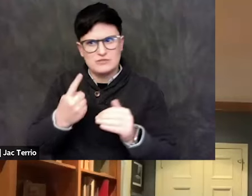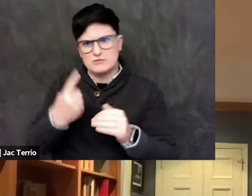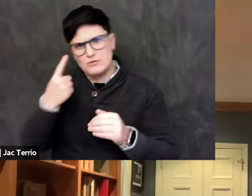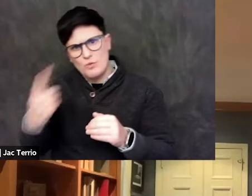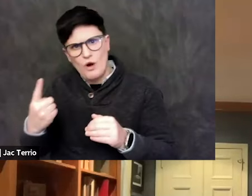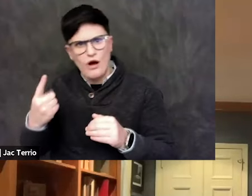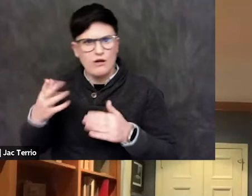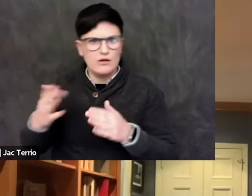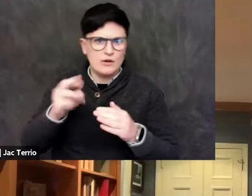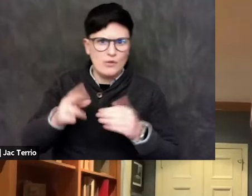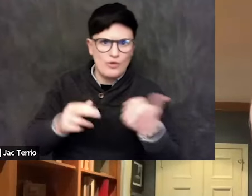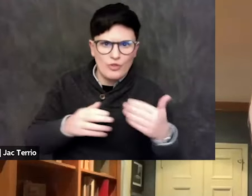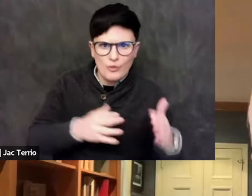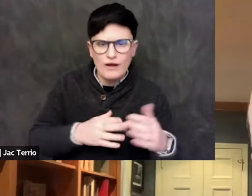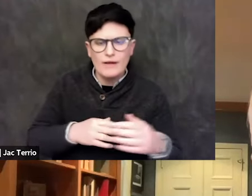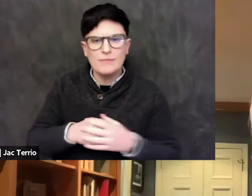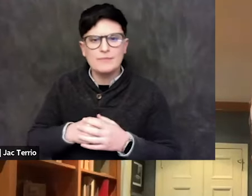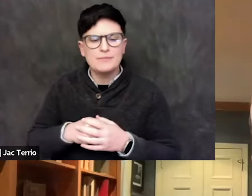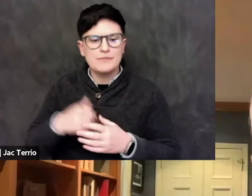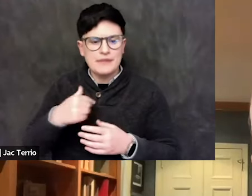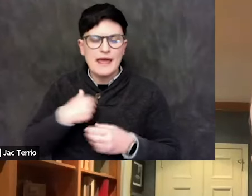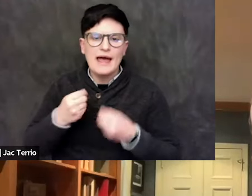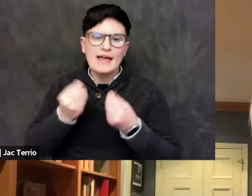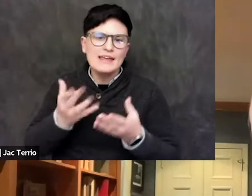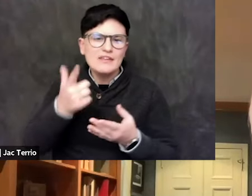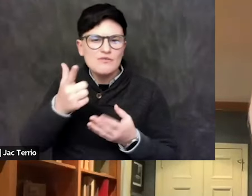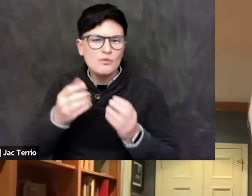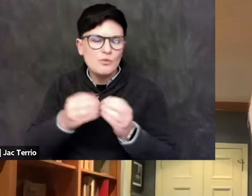But I'll give you one thing that came up in my talk at Bard.